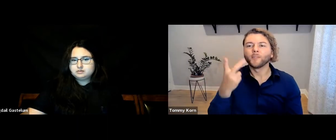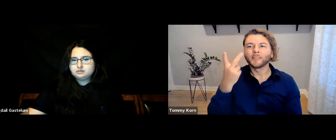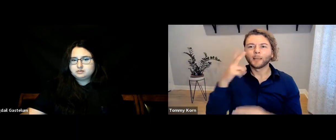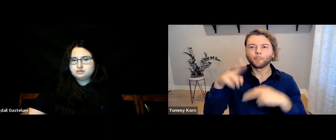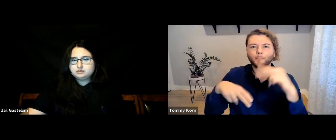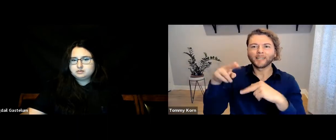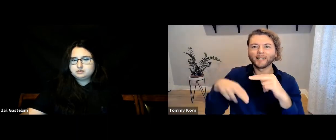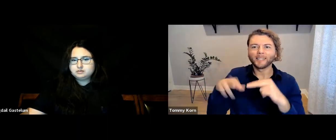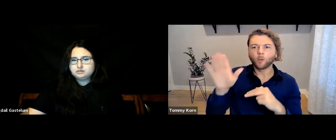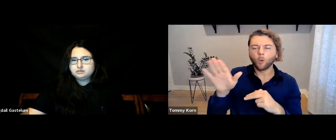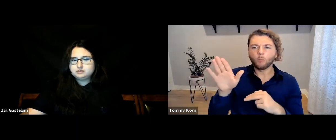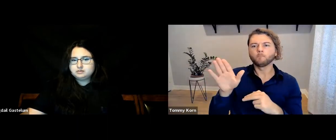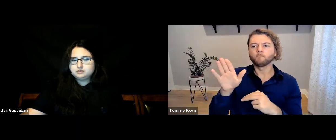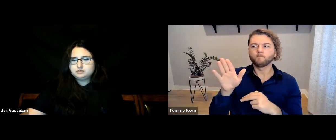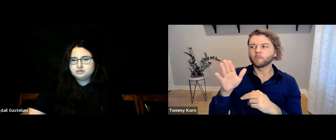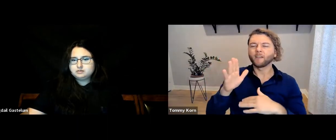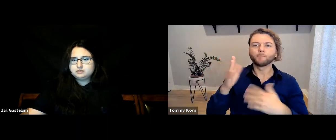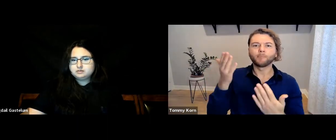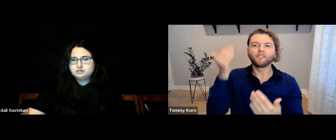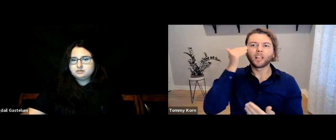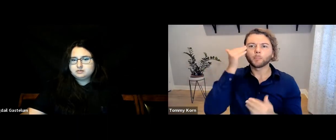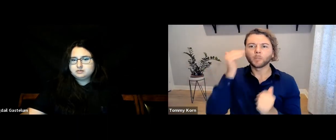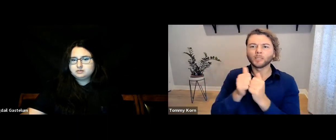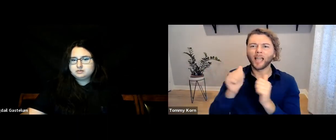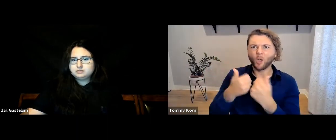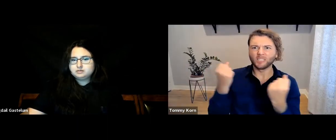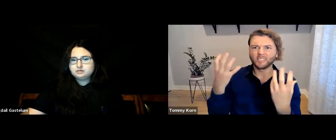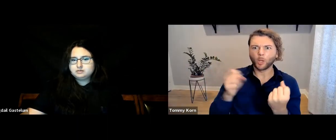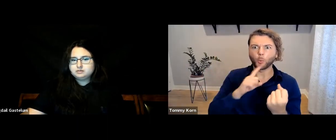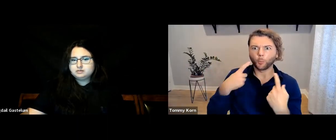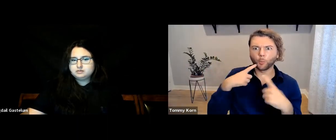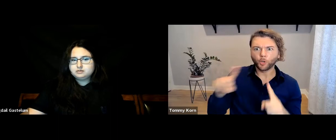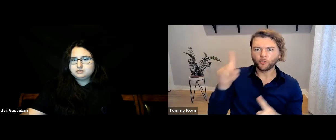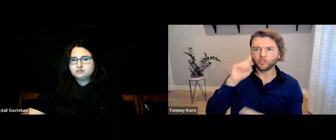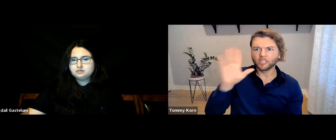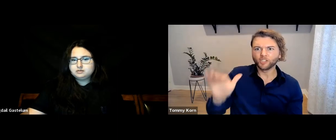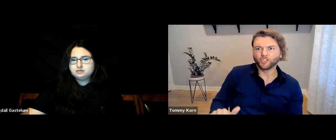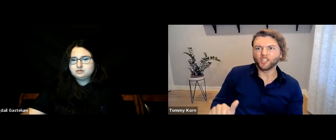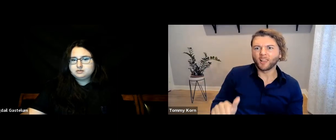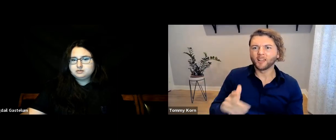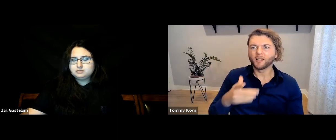to build their familiarity and see whether signing works for their child.